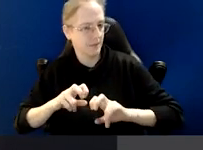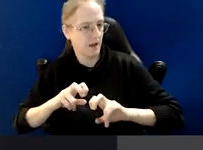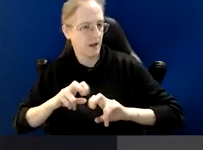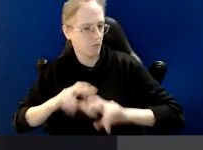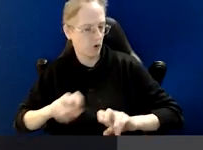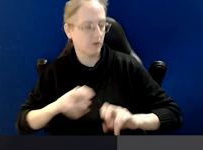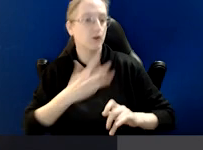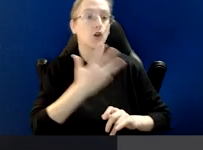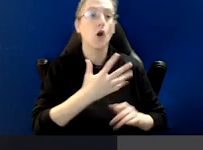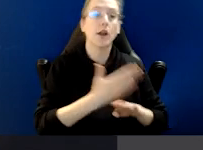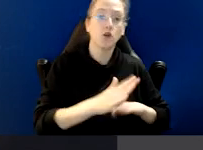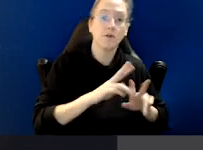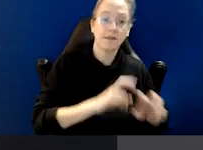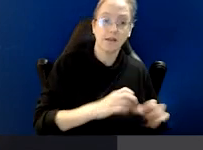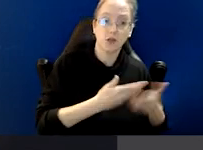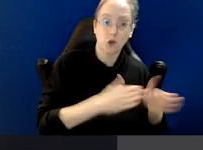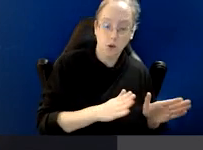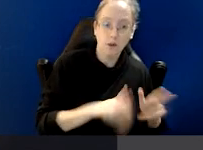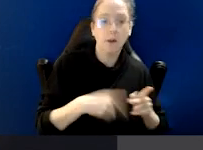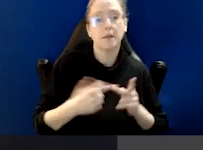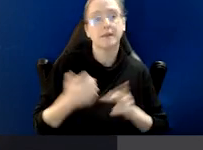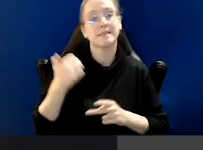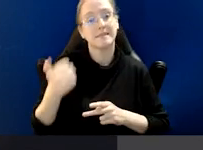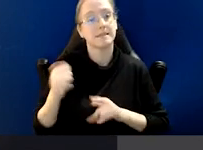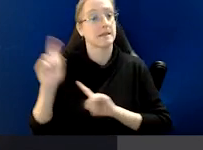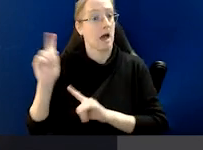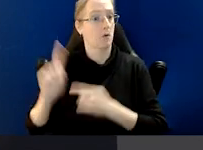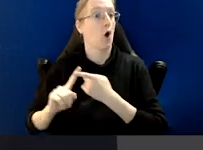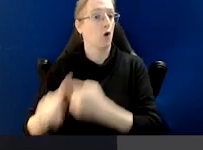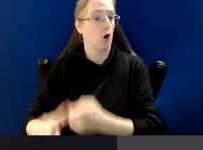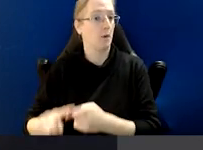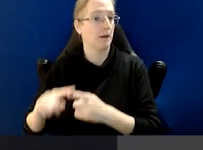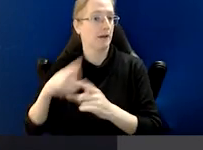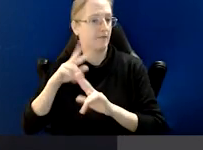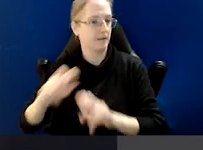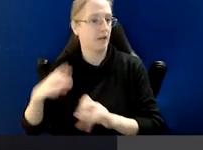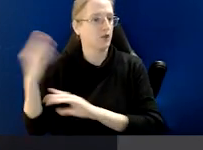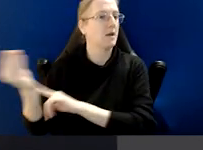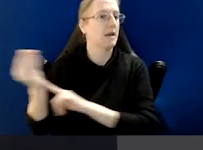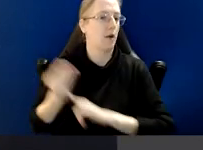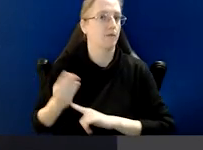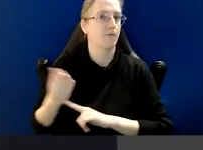nine new investigations opened in addition to six existing investigations